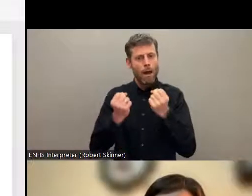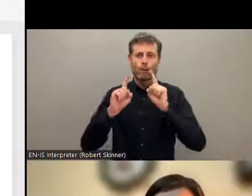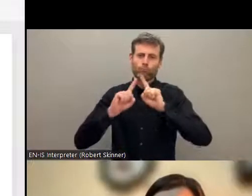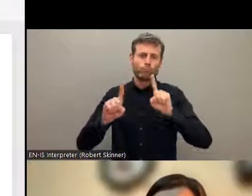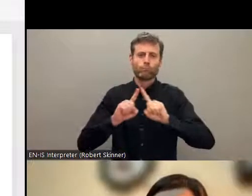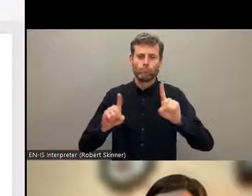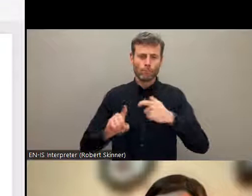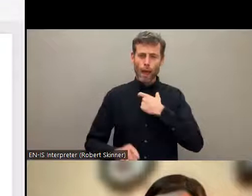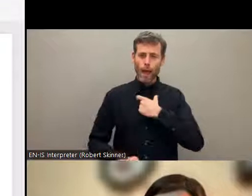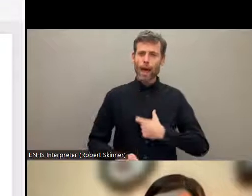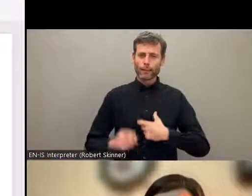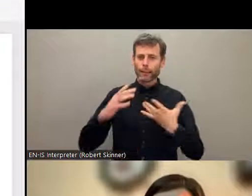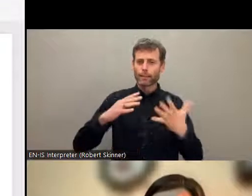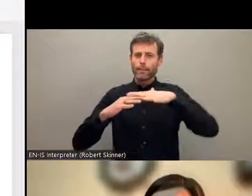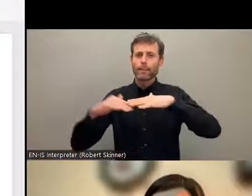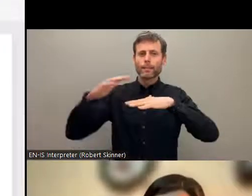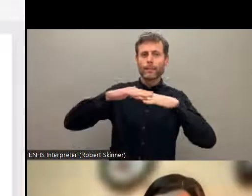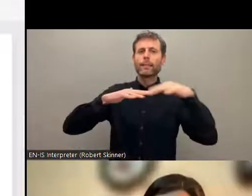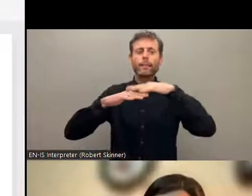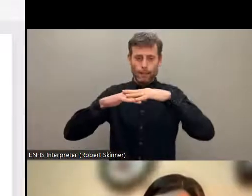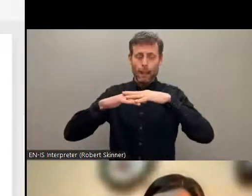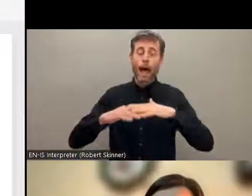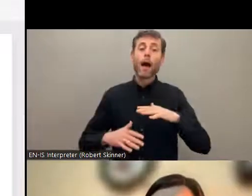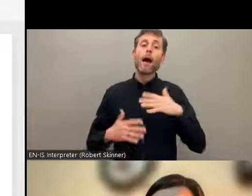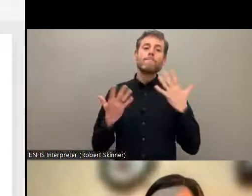of recognition, indigenous people are still not organized